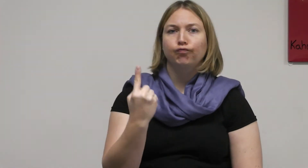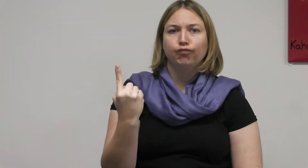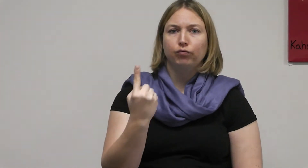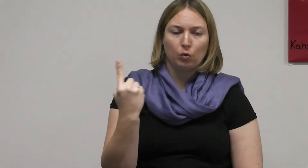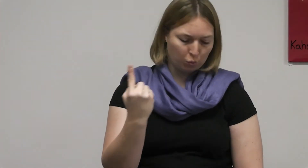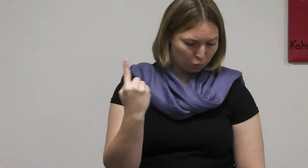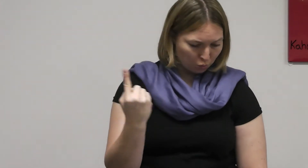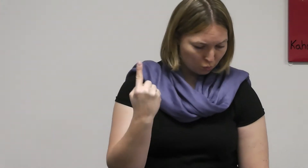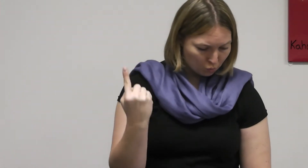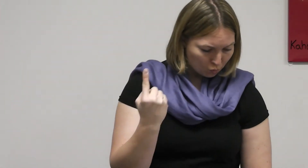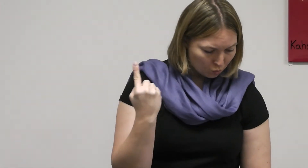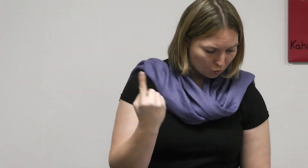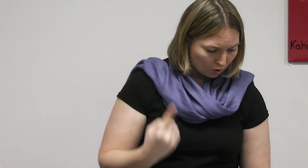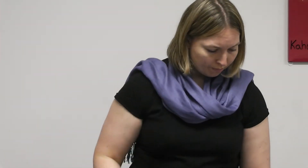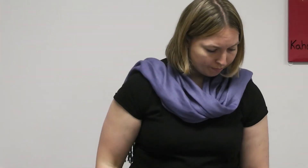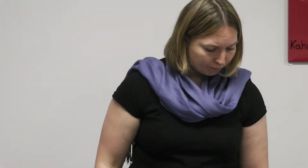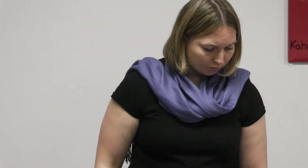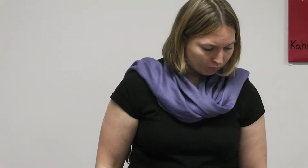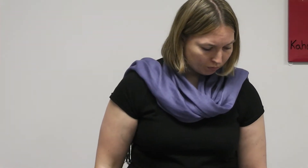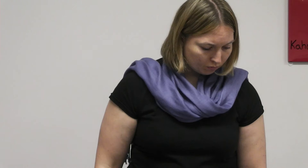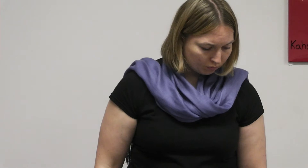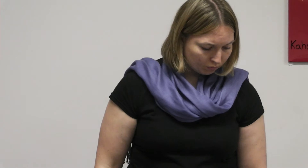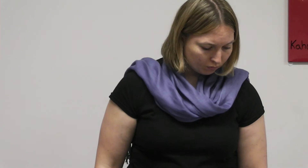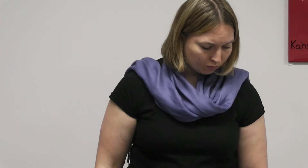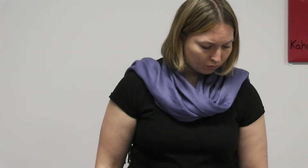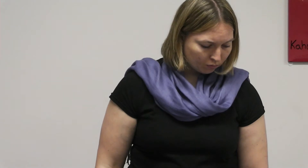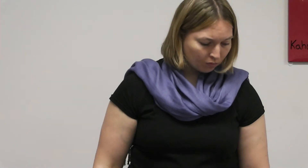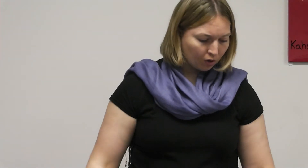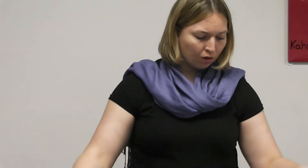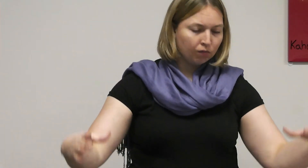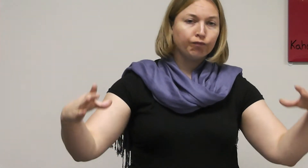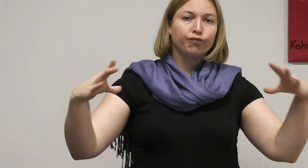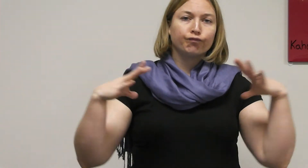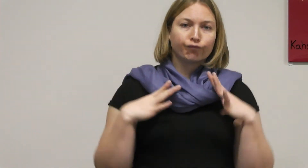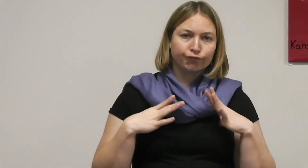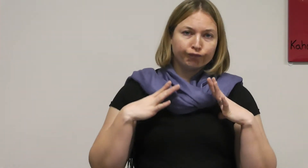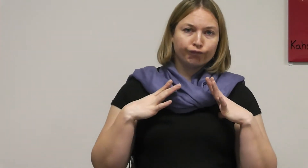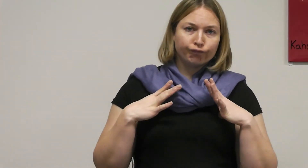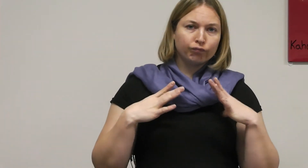RETIRED (can also mean VACATION depending on content)